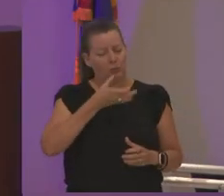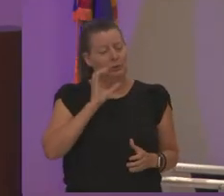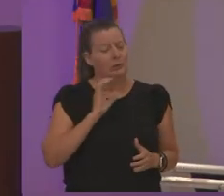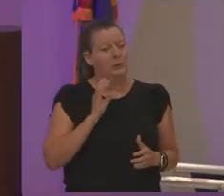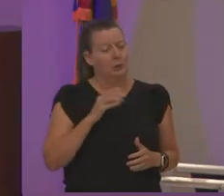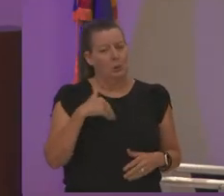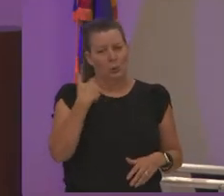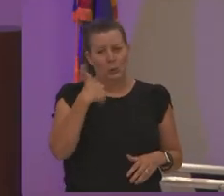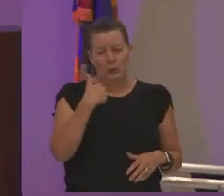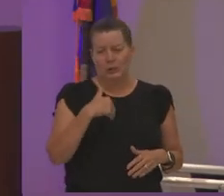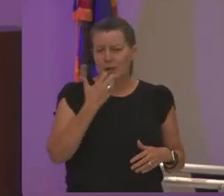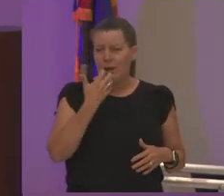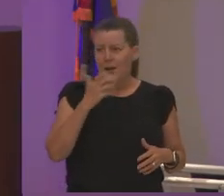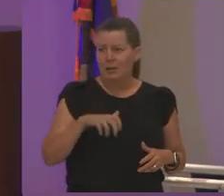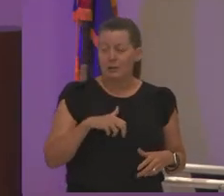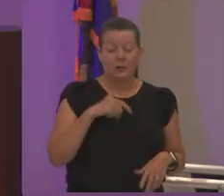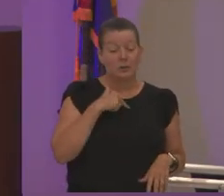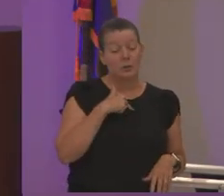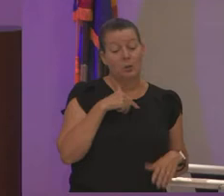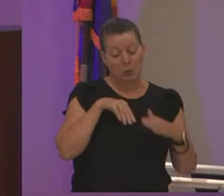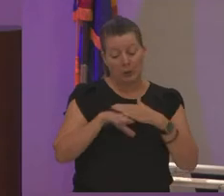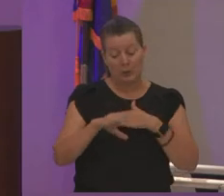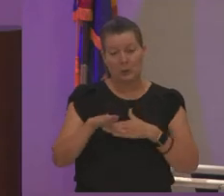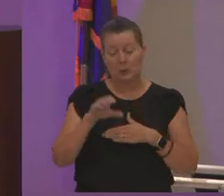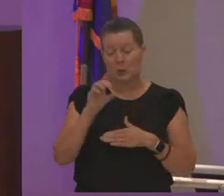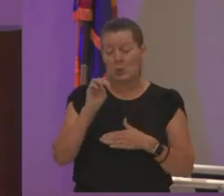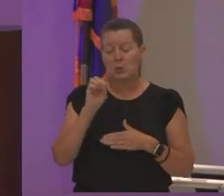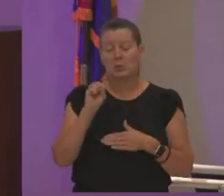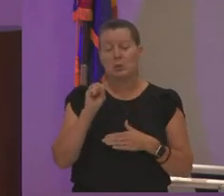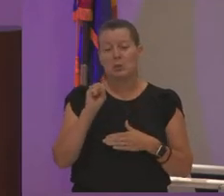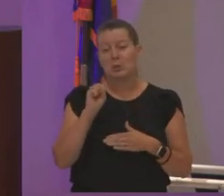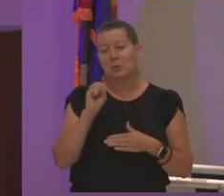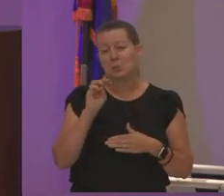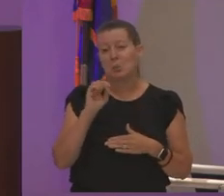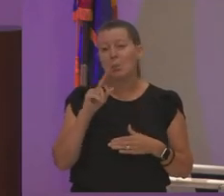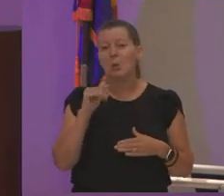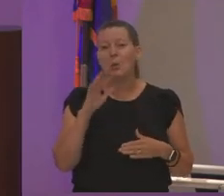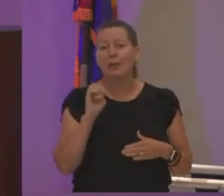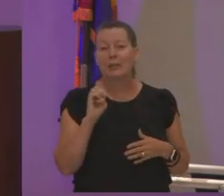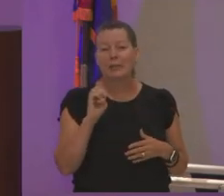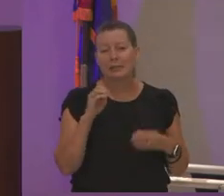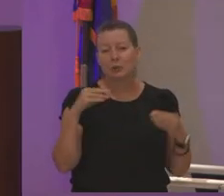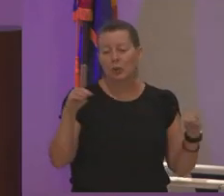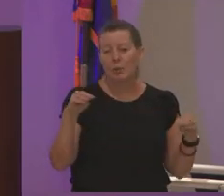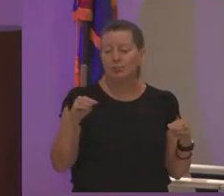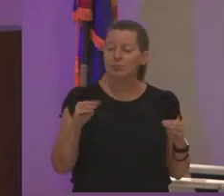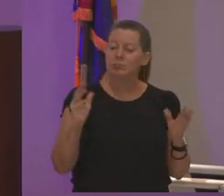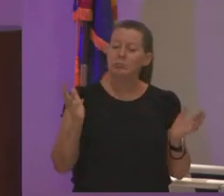a smoothie shop and so i started talking to the young ladies behind the shop and i said